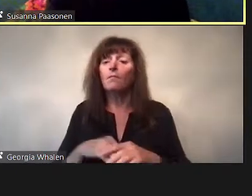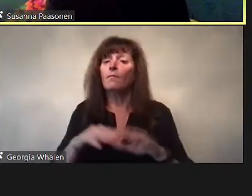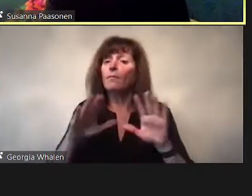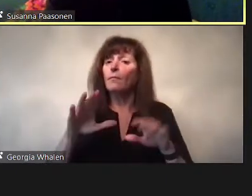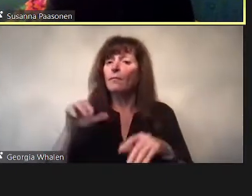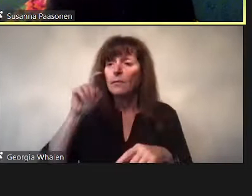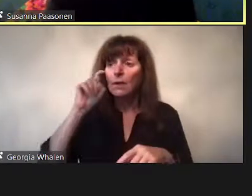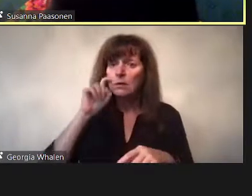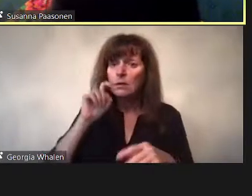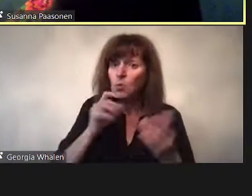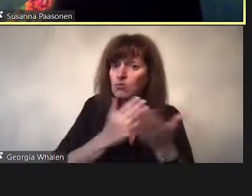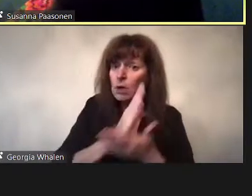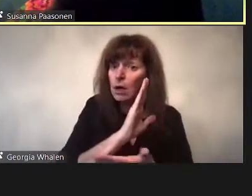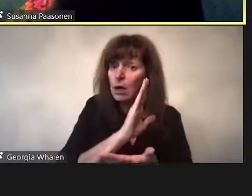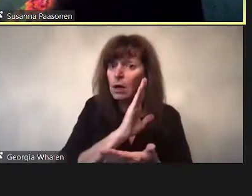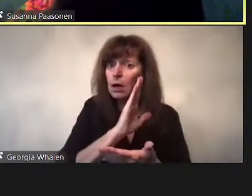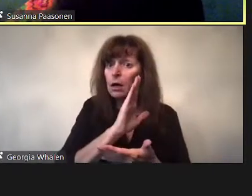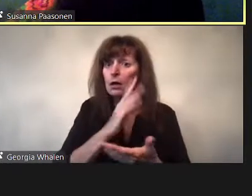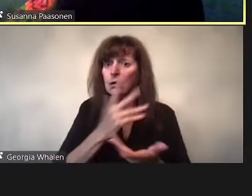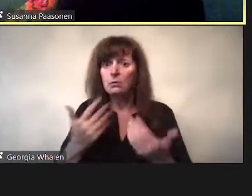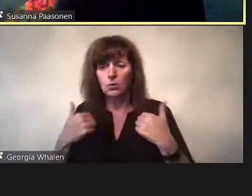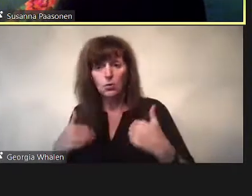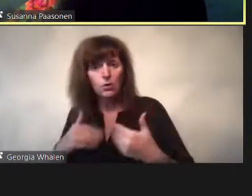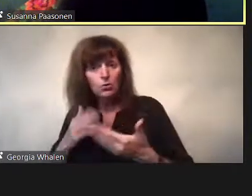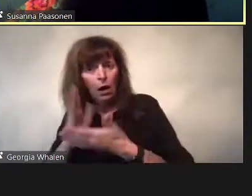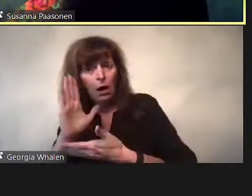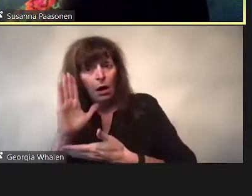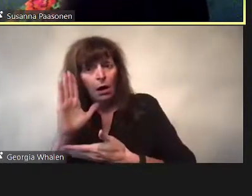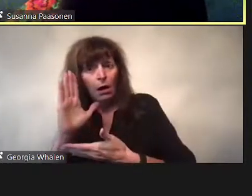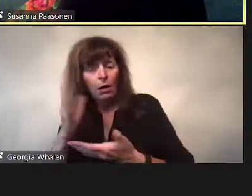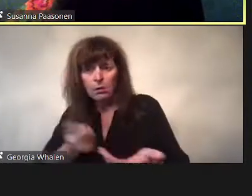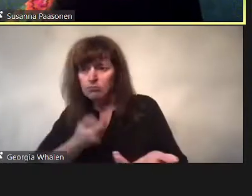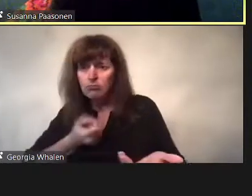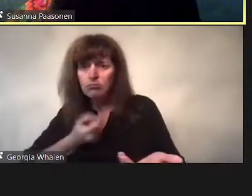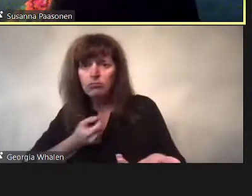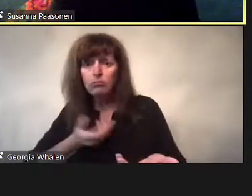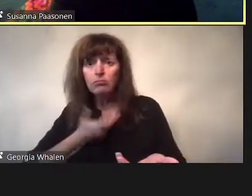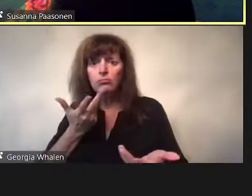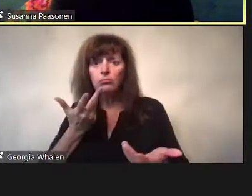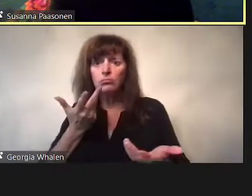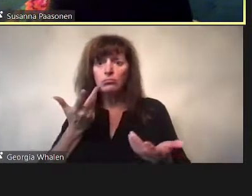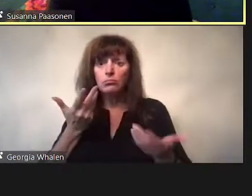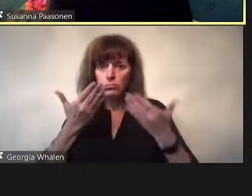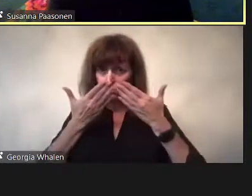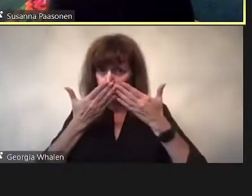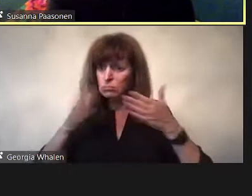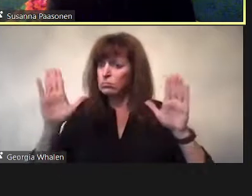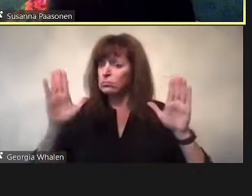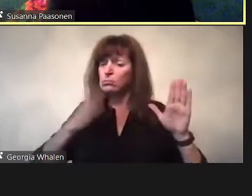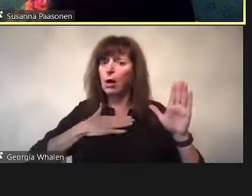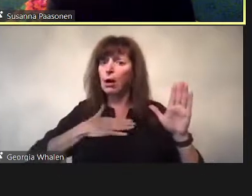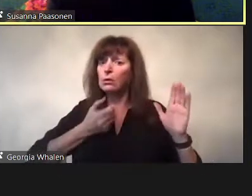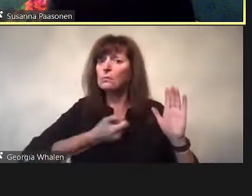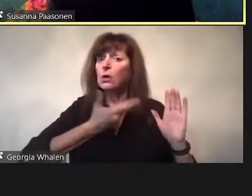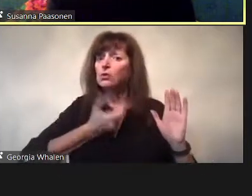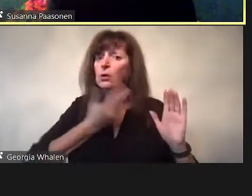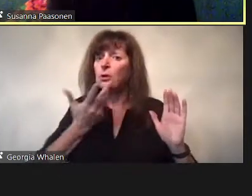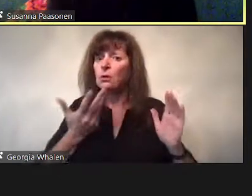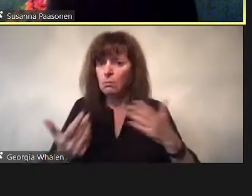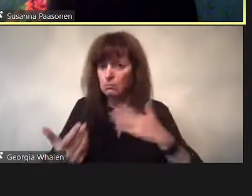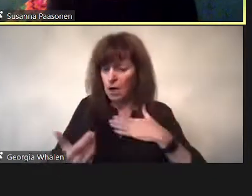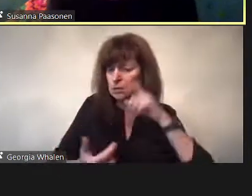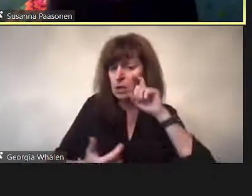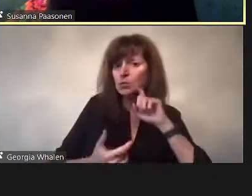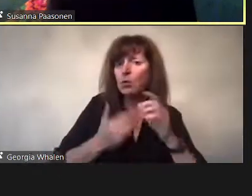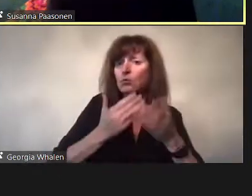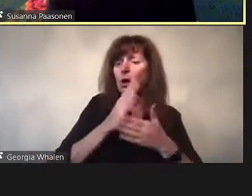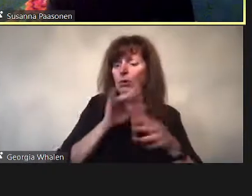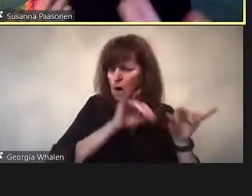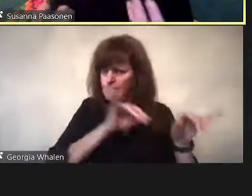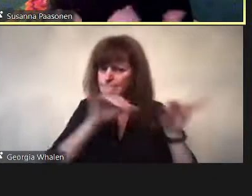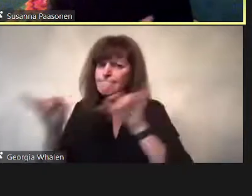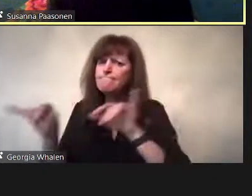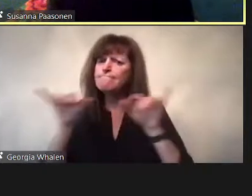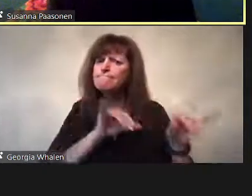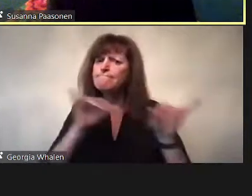All of this fits very uneasily in the landscape of centralized social media and economy.